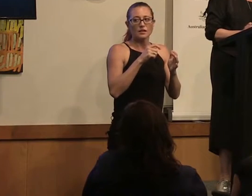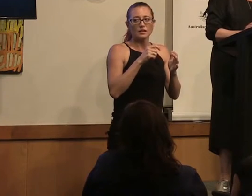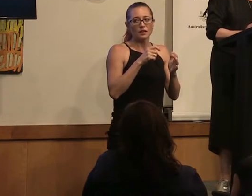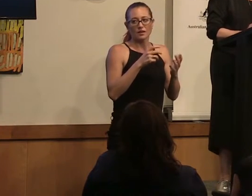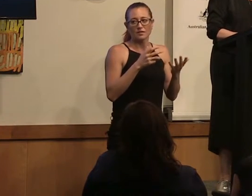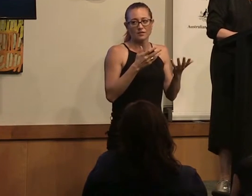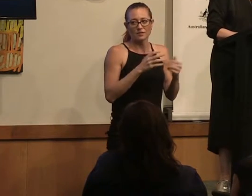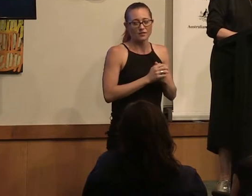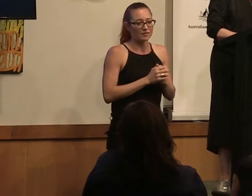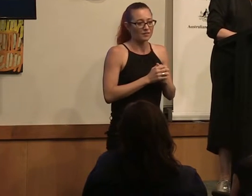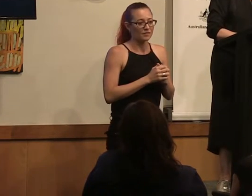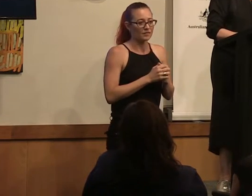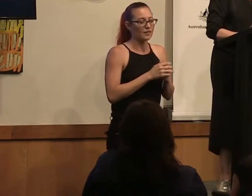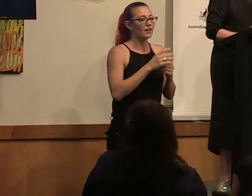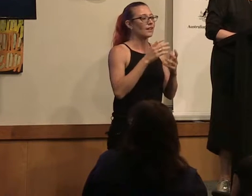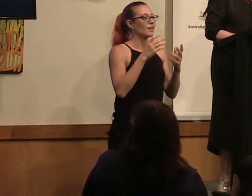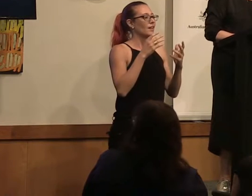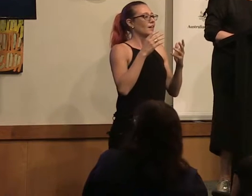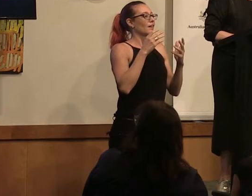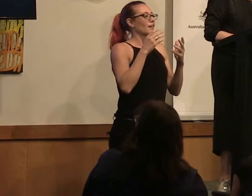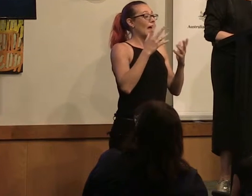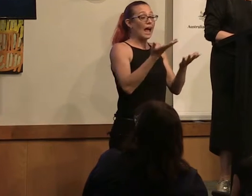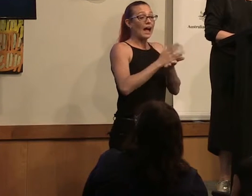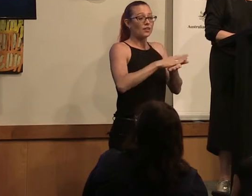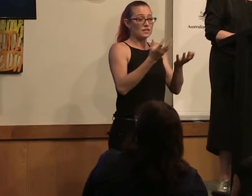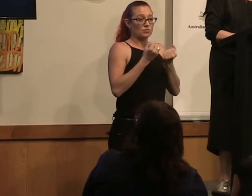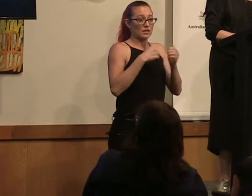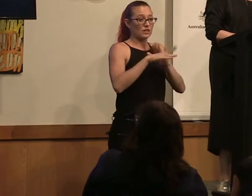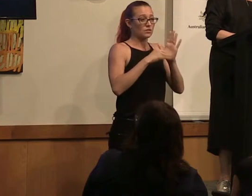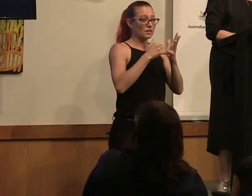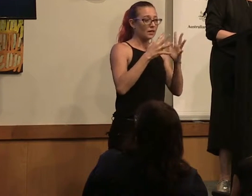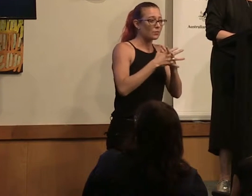So how's this all been received in NSW? Well, the first thing to say